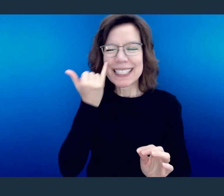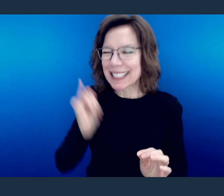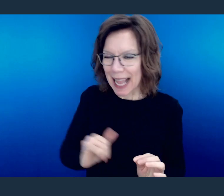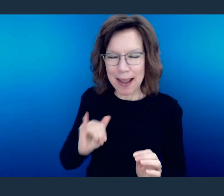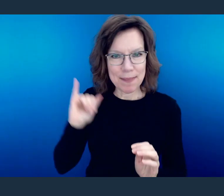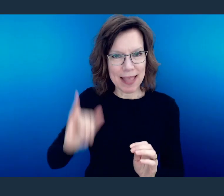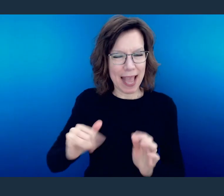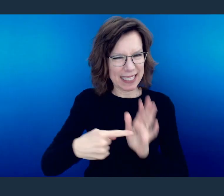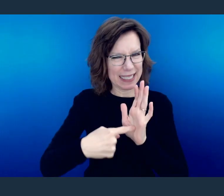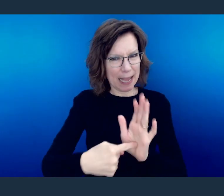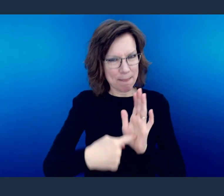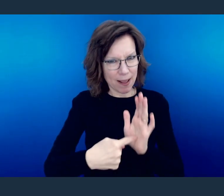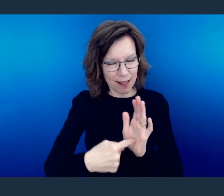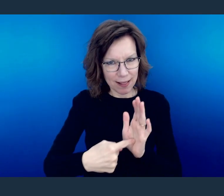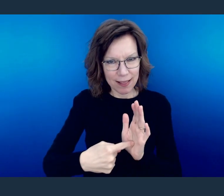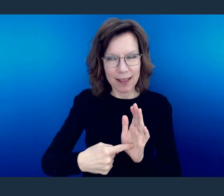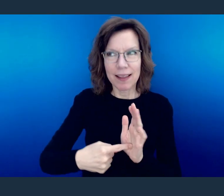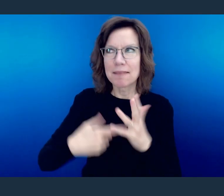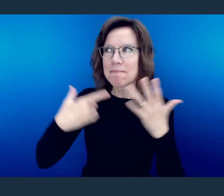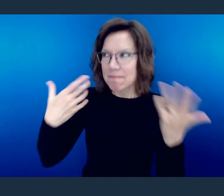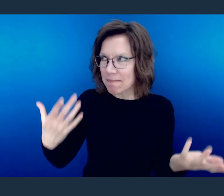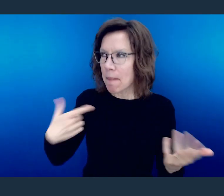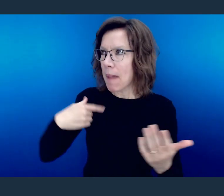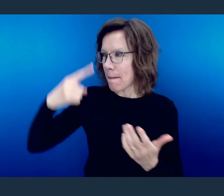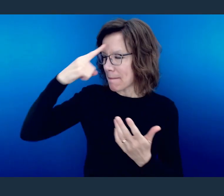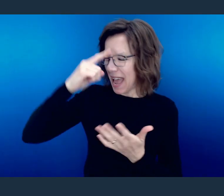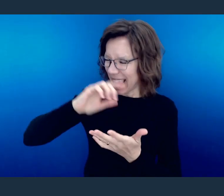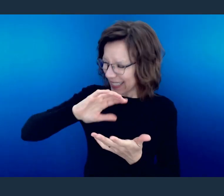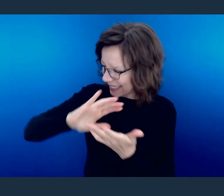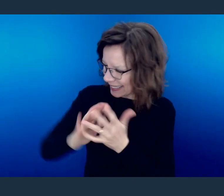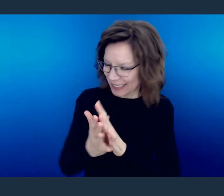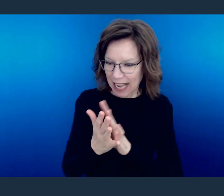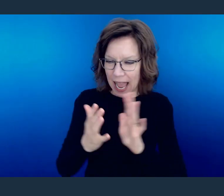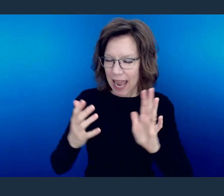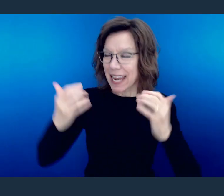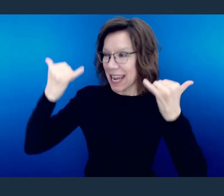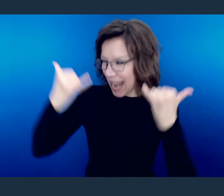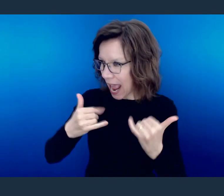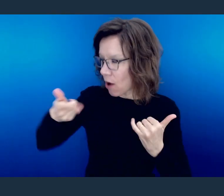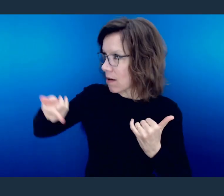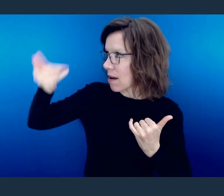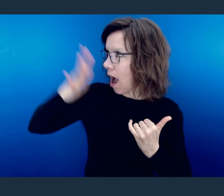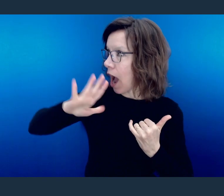And here what we have is that when you have renewed your mind, you're able to see things